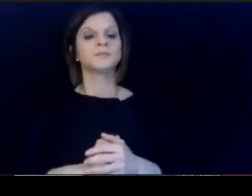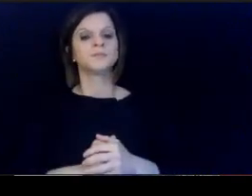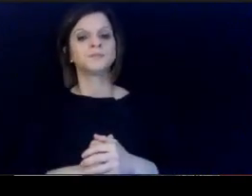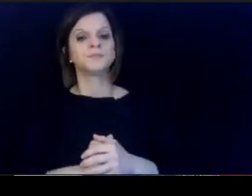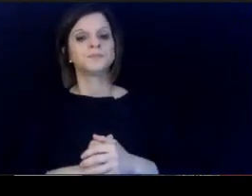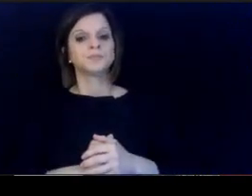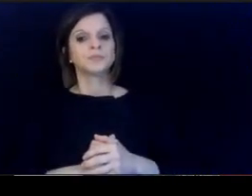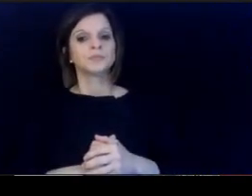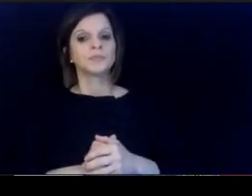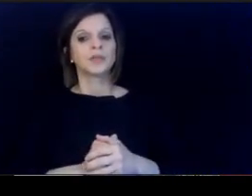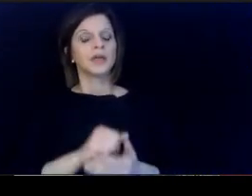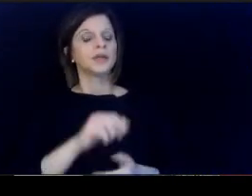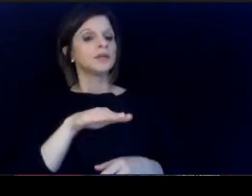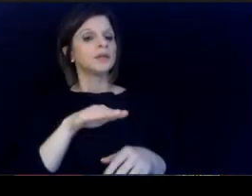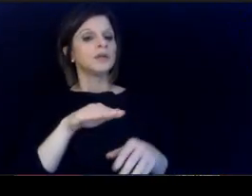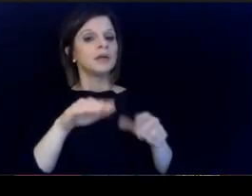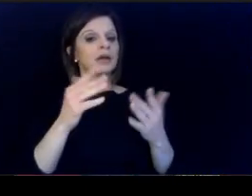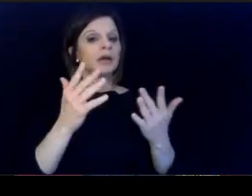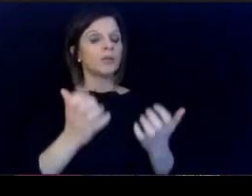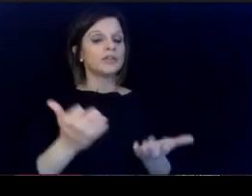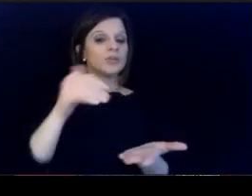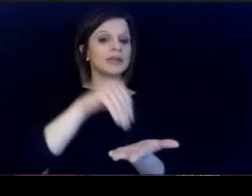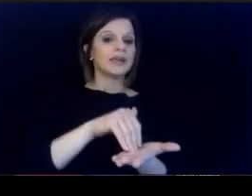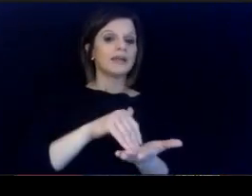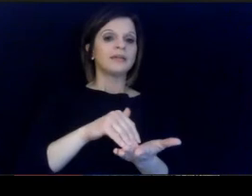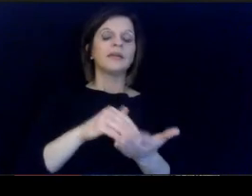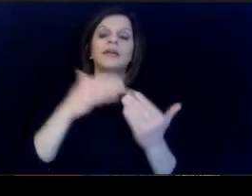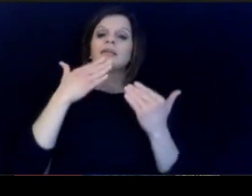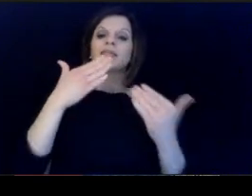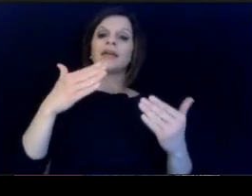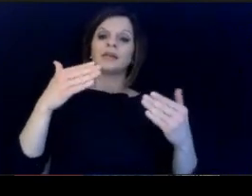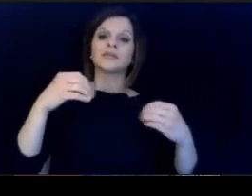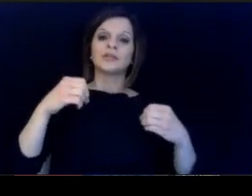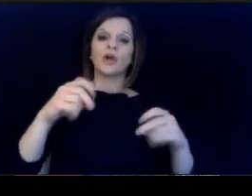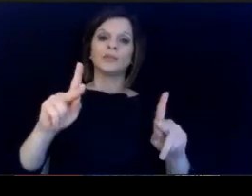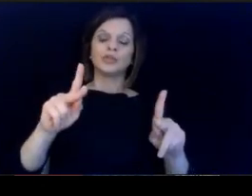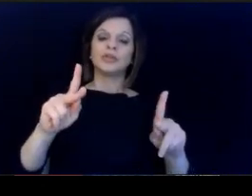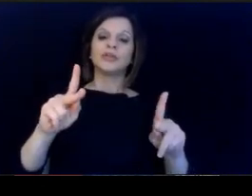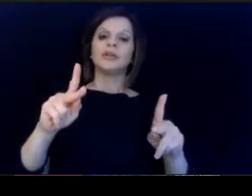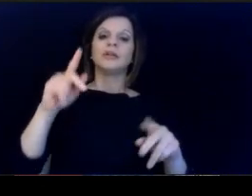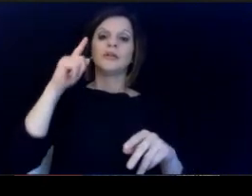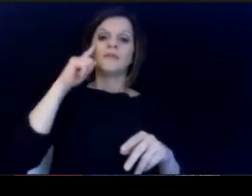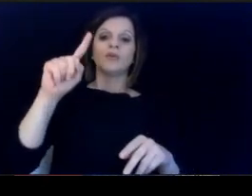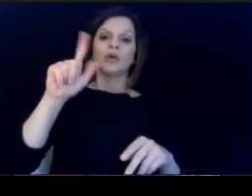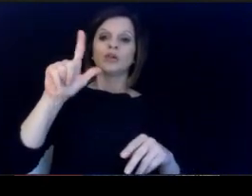That to again take the opportunity to extend. our gratitude and thanks to Governor Beshear.